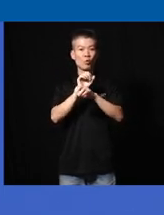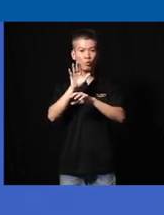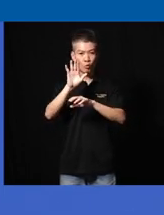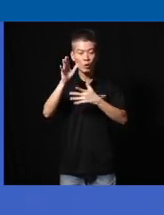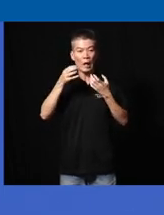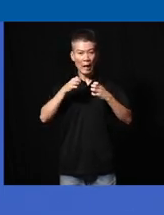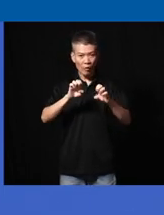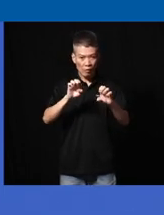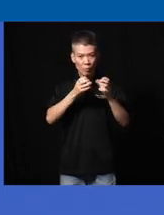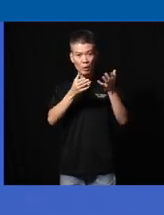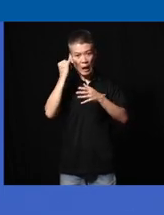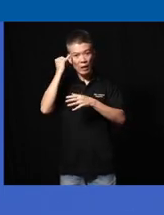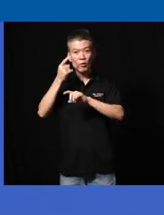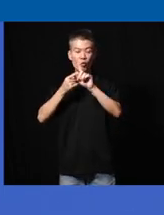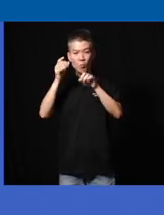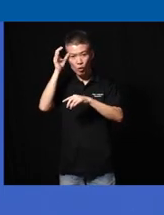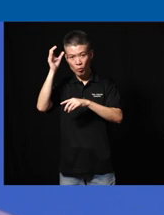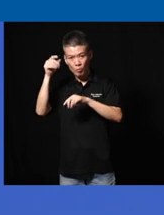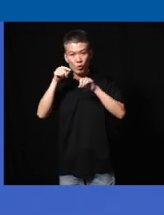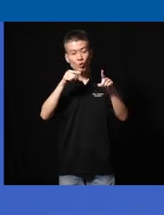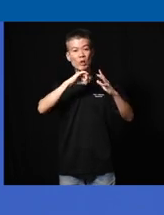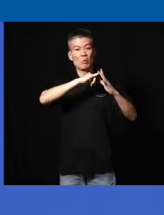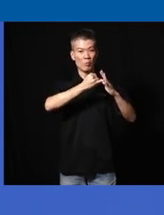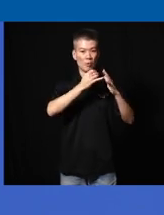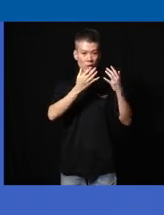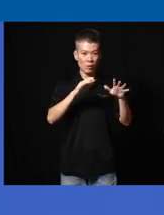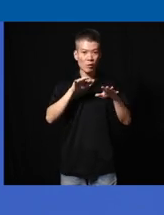efforts you know bringing an idea from conceptual to implementation and hopefully with scaling as